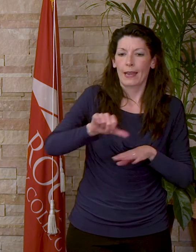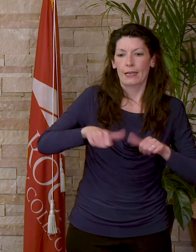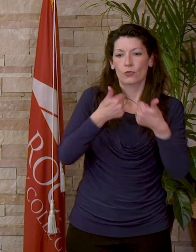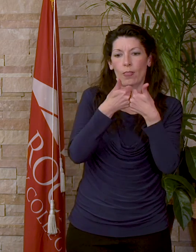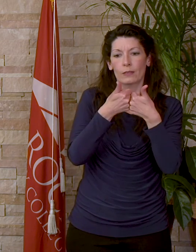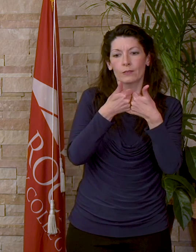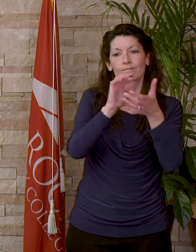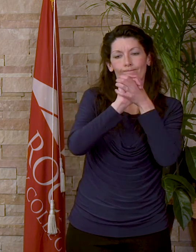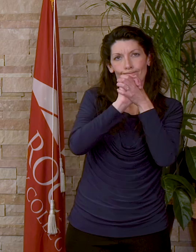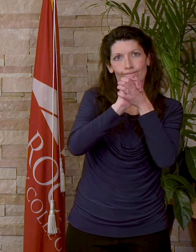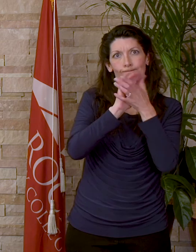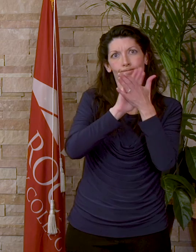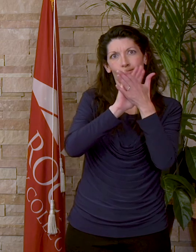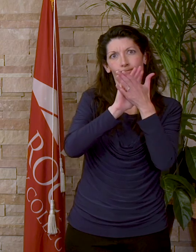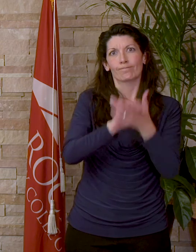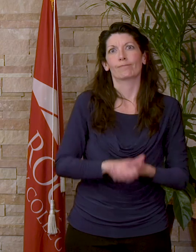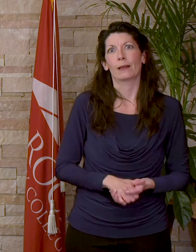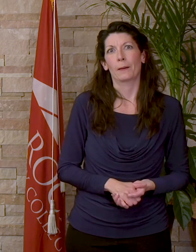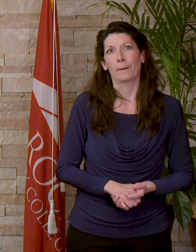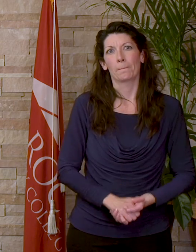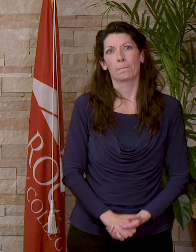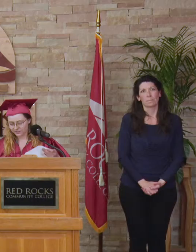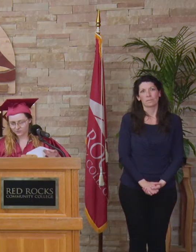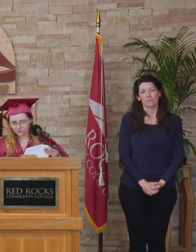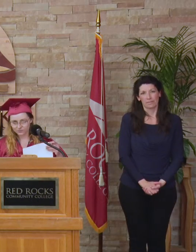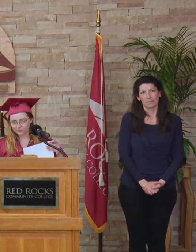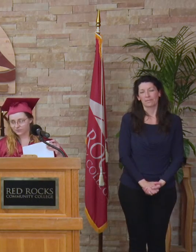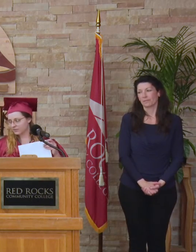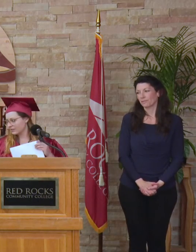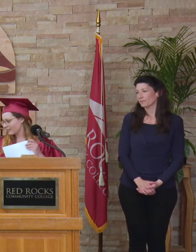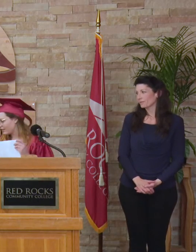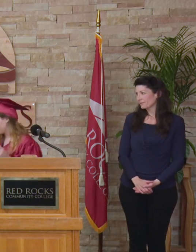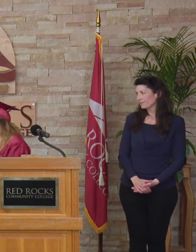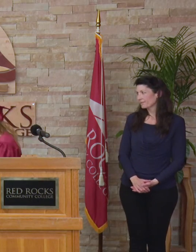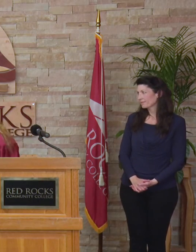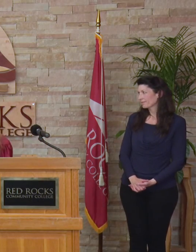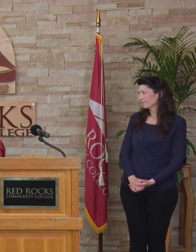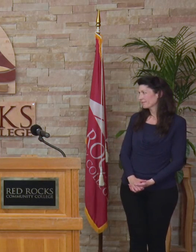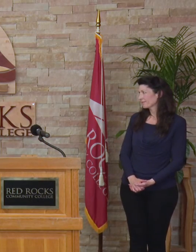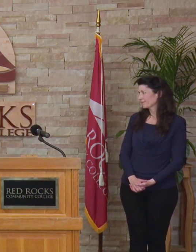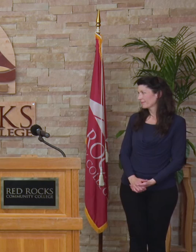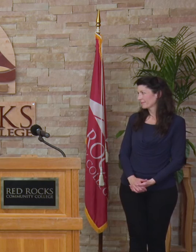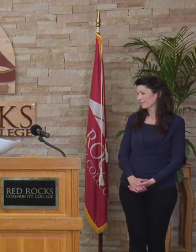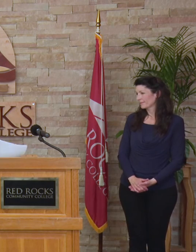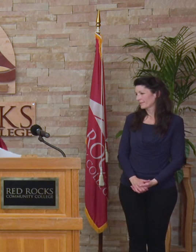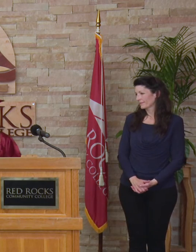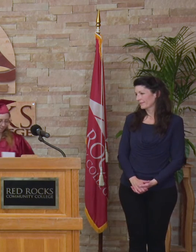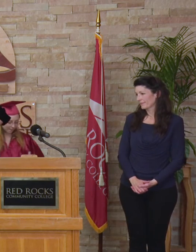Congratulations!